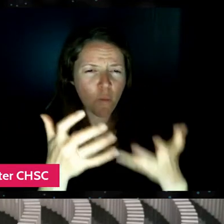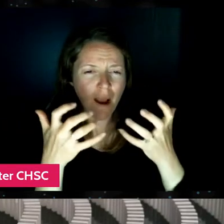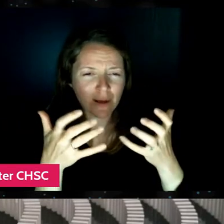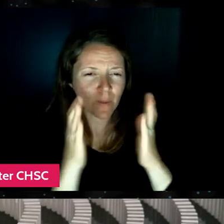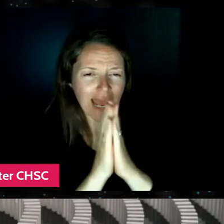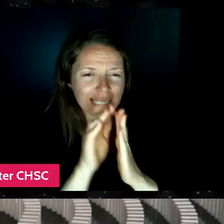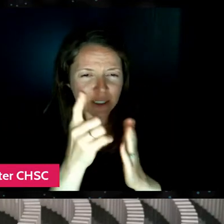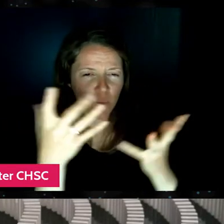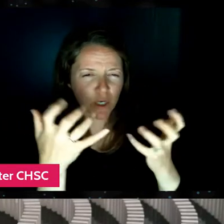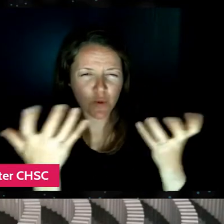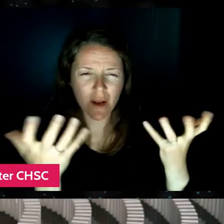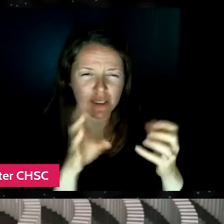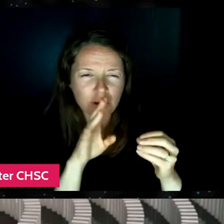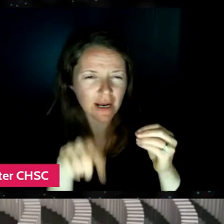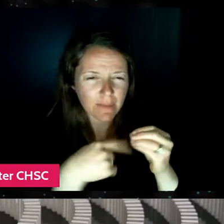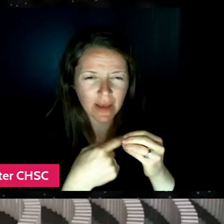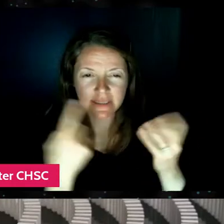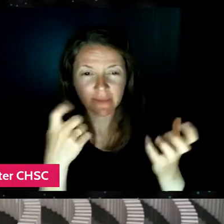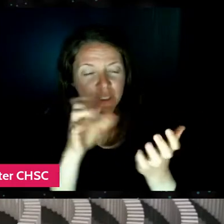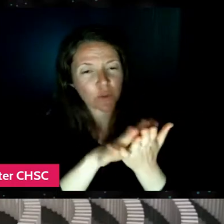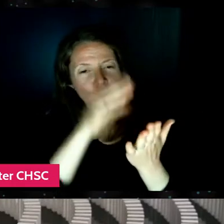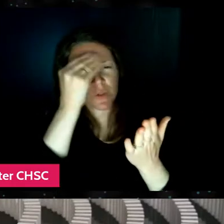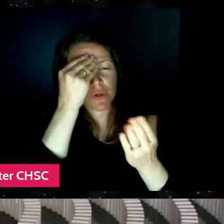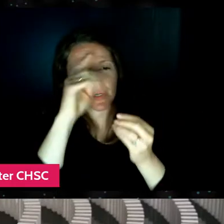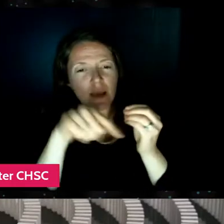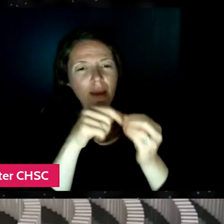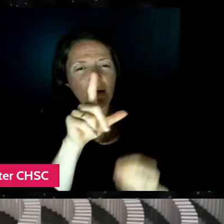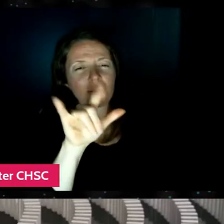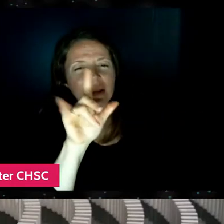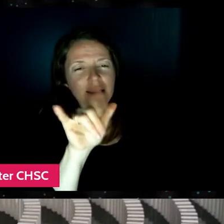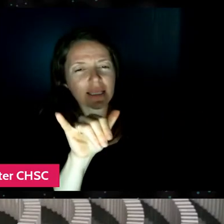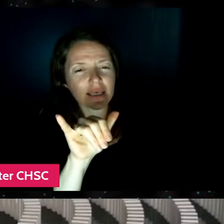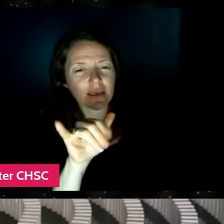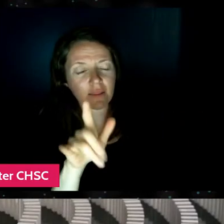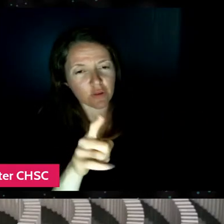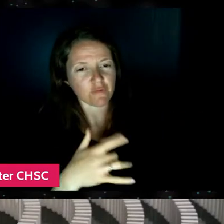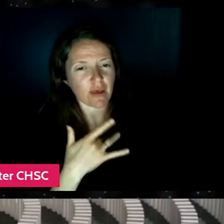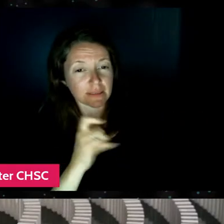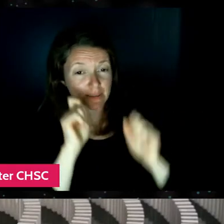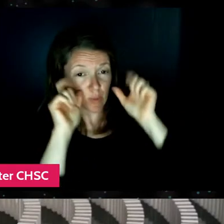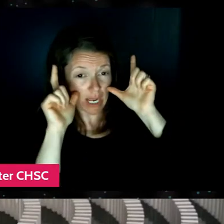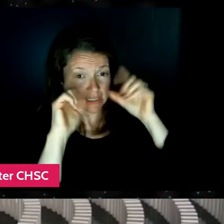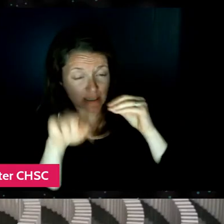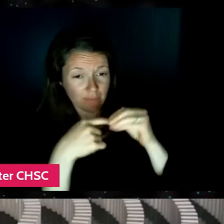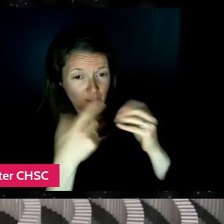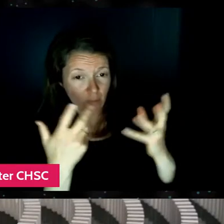what was something that you learned about Lily while filming that was surprising? Yeah, this was a really good question.